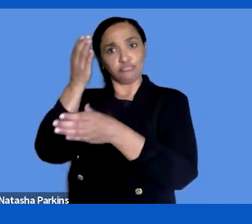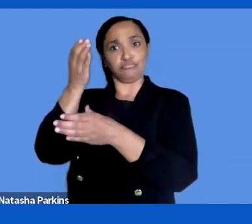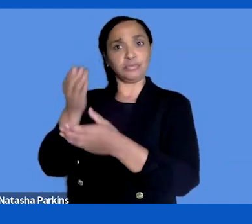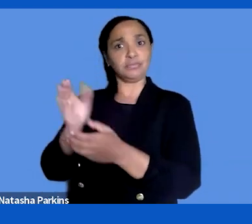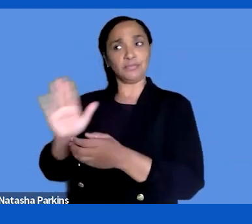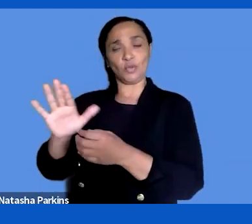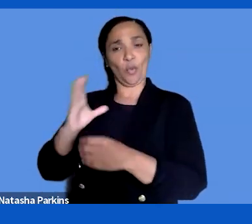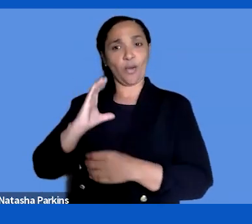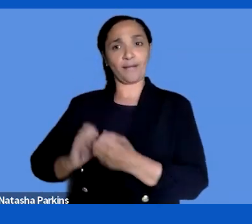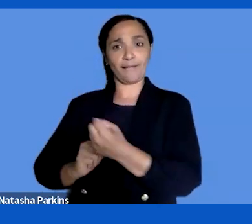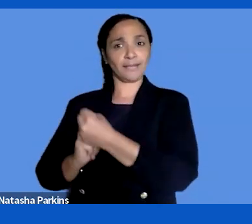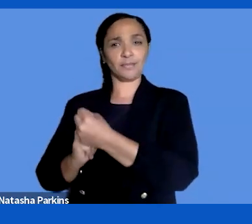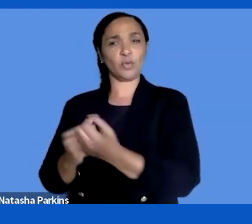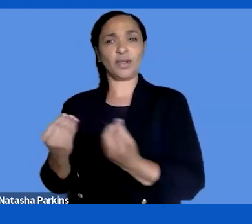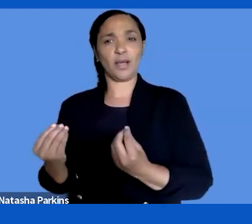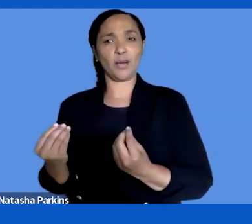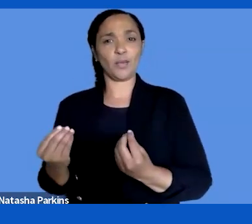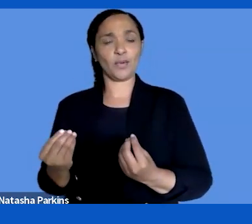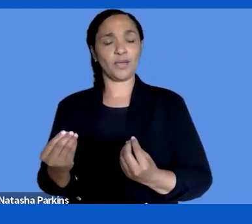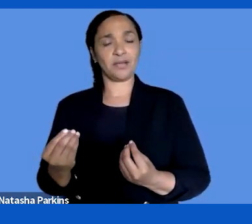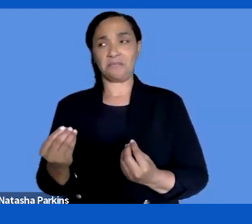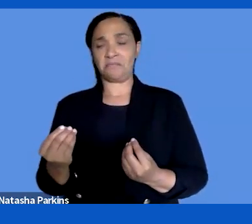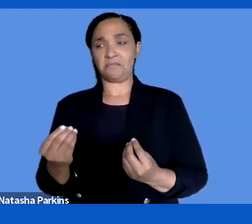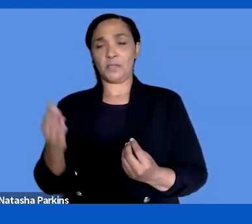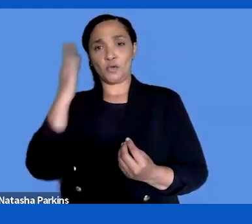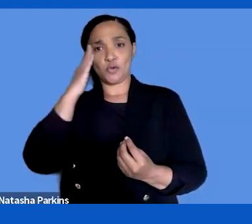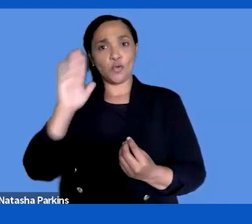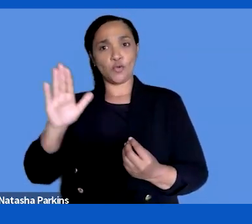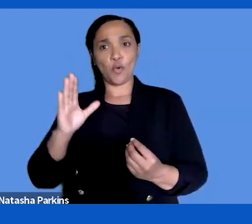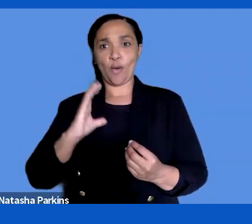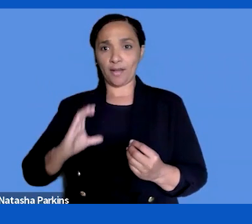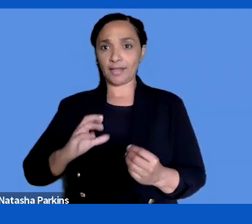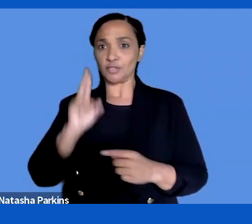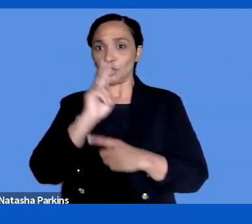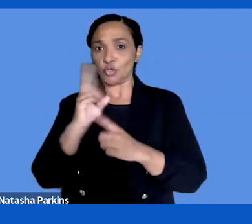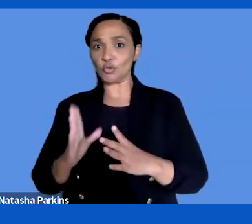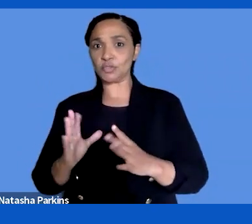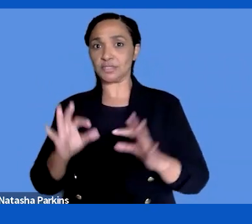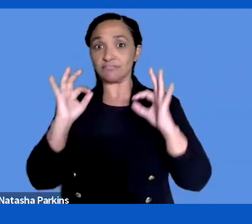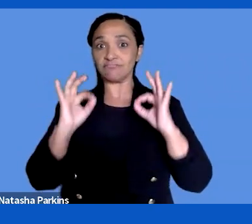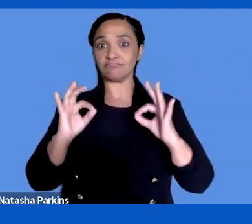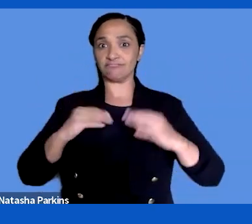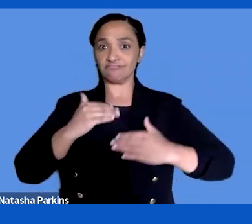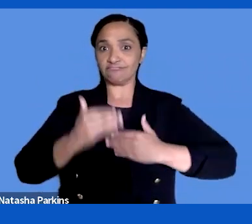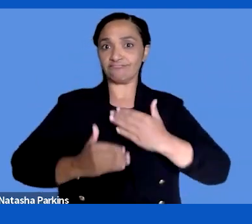how do you make sure your clients are taking all user needs into account when you work with